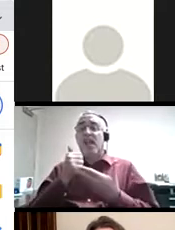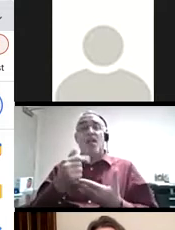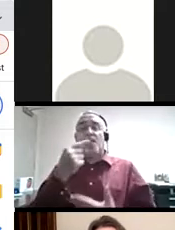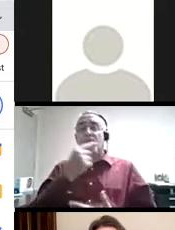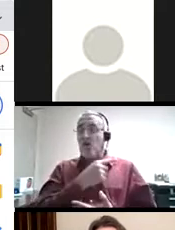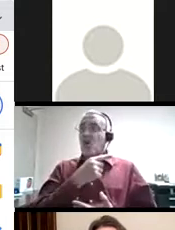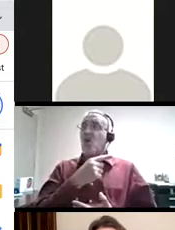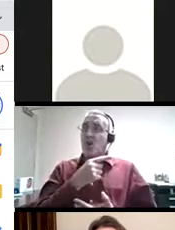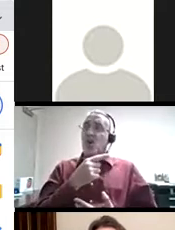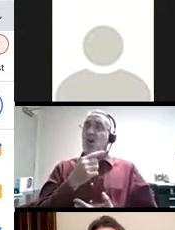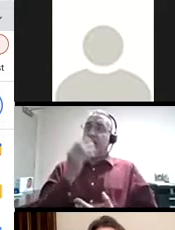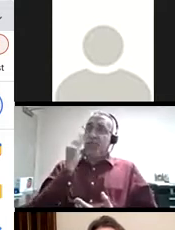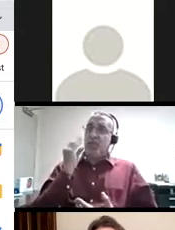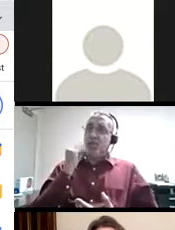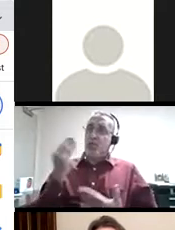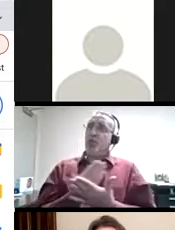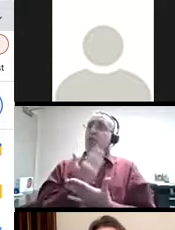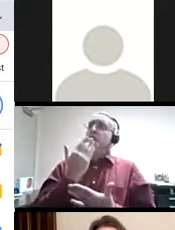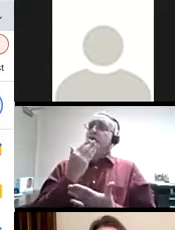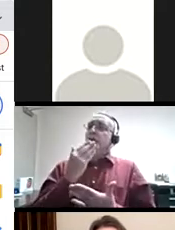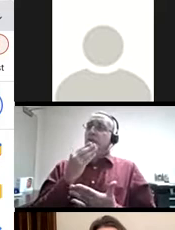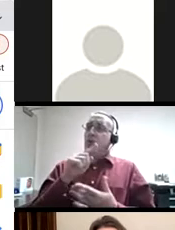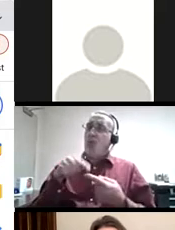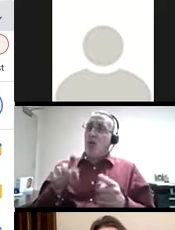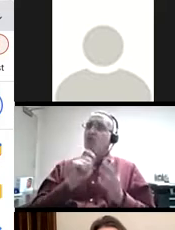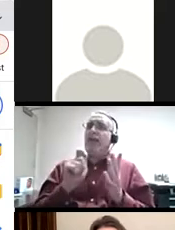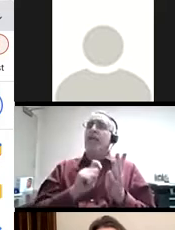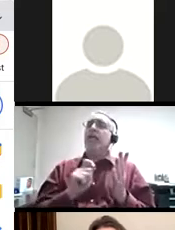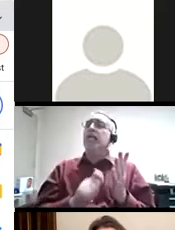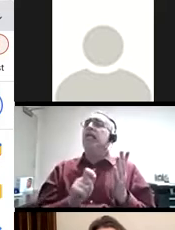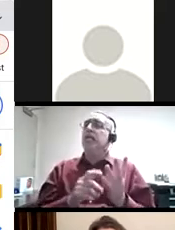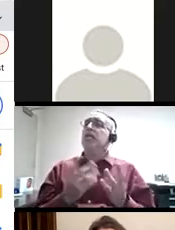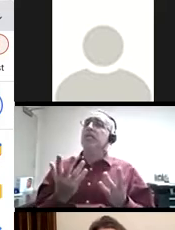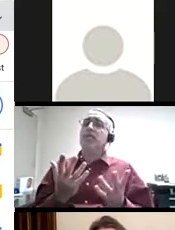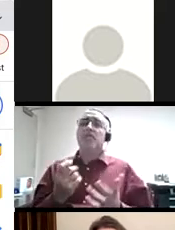experience a new quality in her writing practice that she had never felt before and it helped